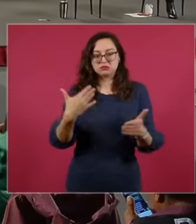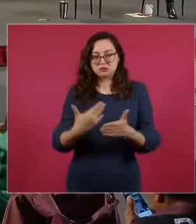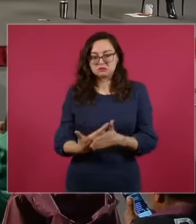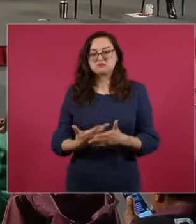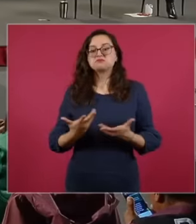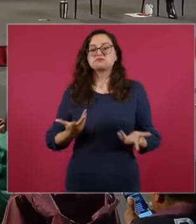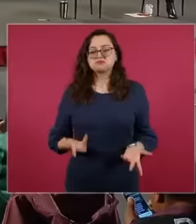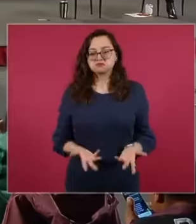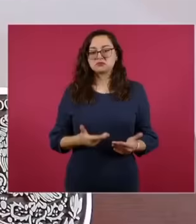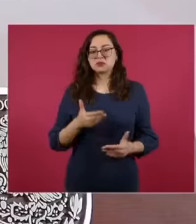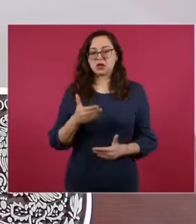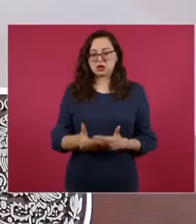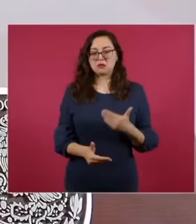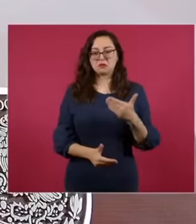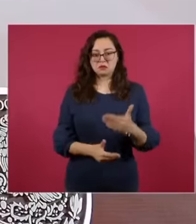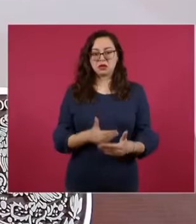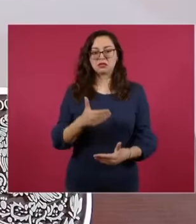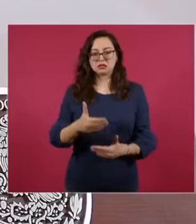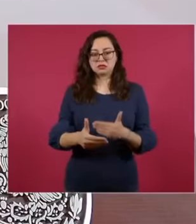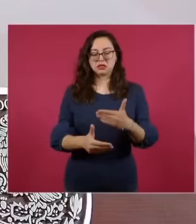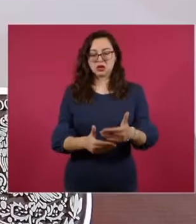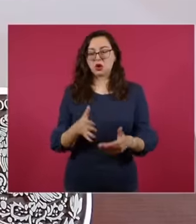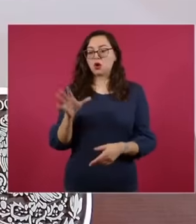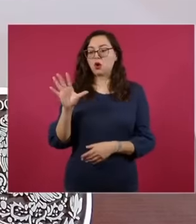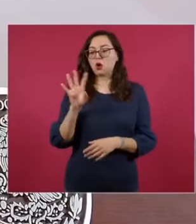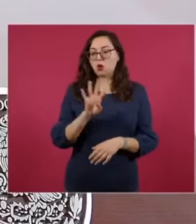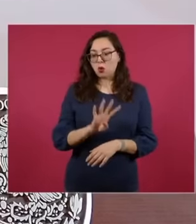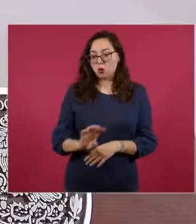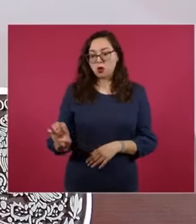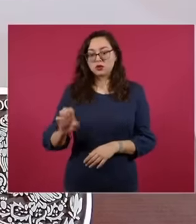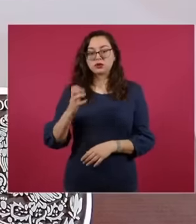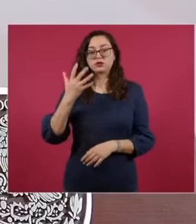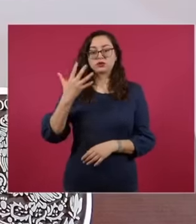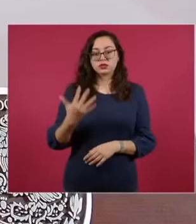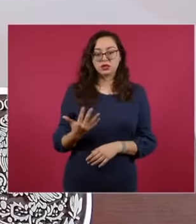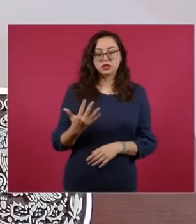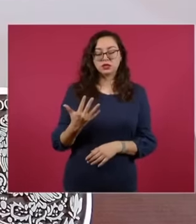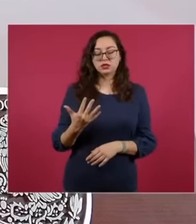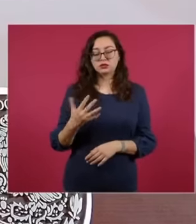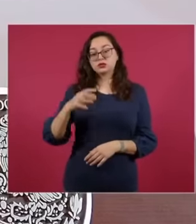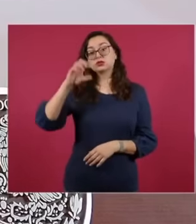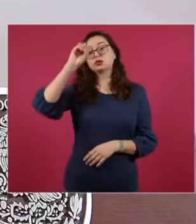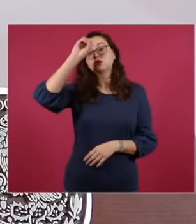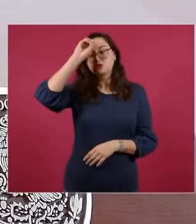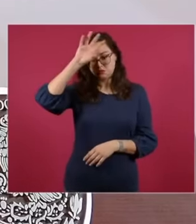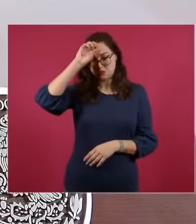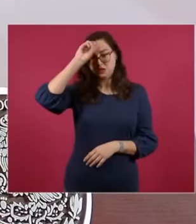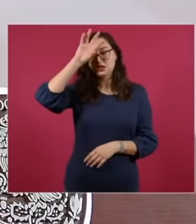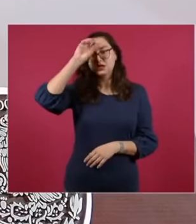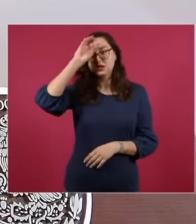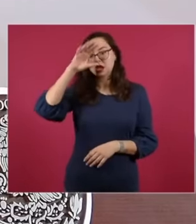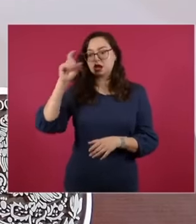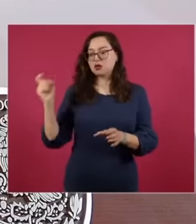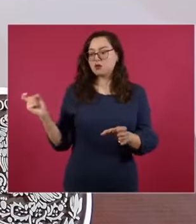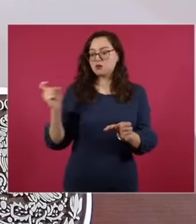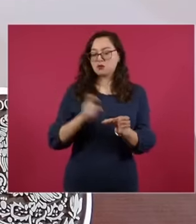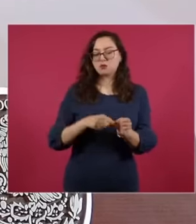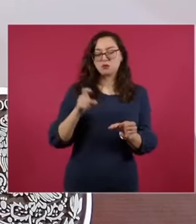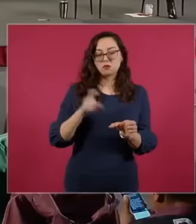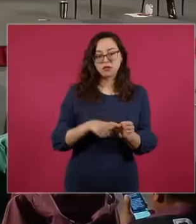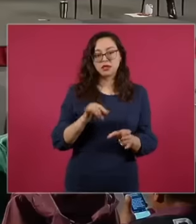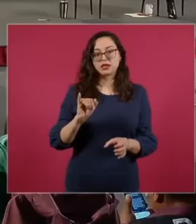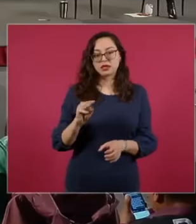in the incorporation of 405 miners into social security not only so that they have